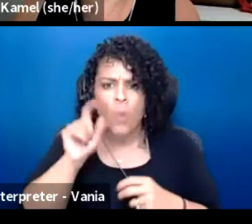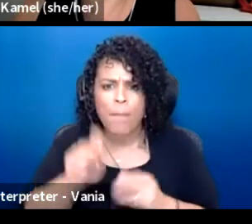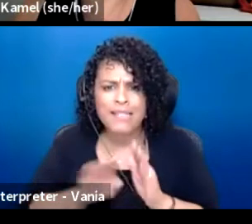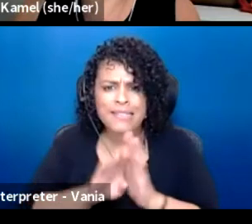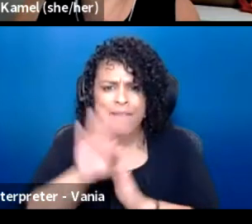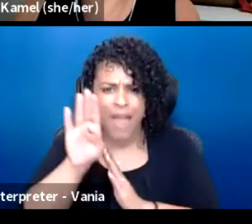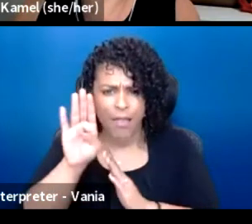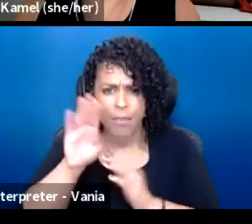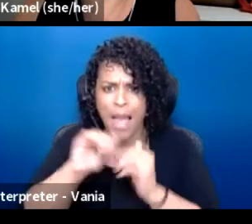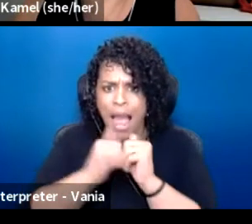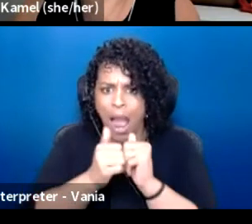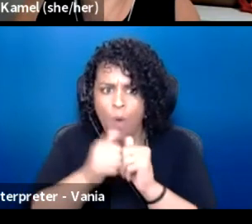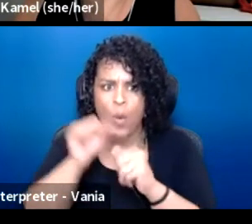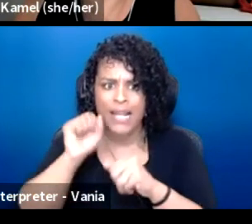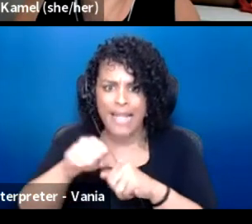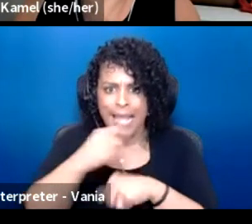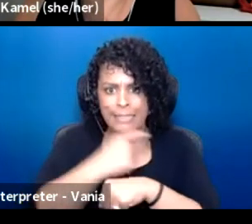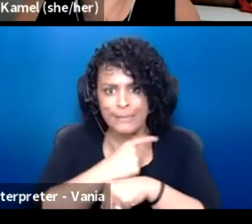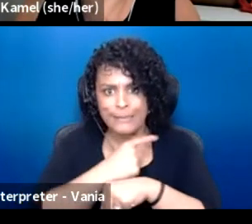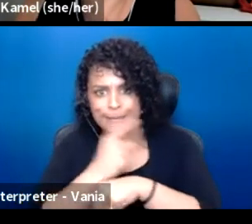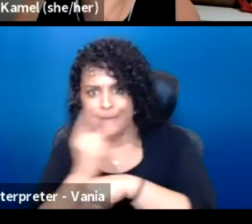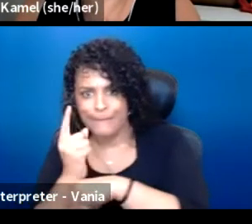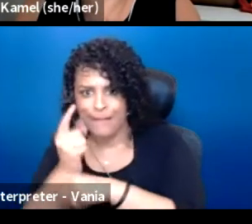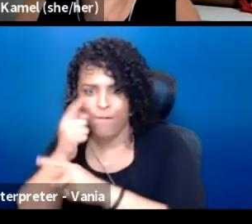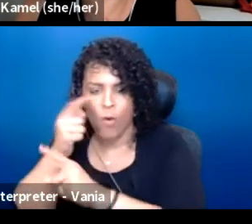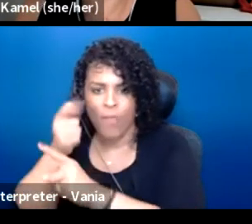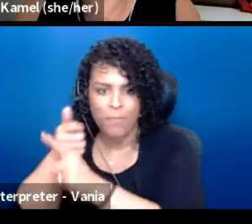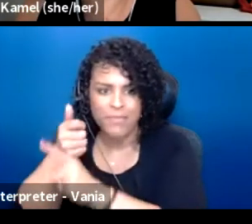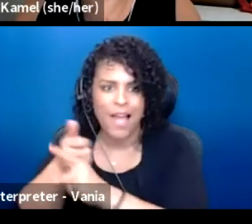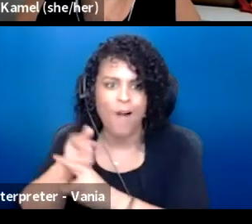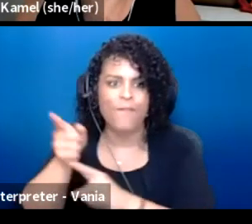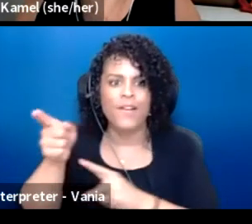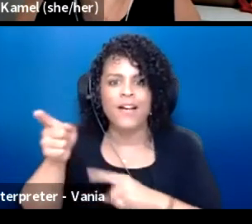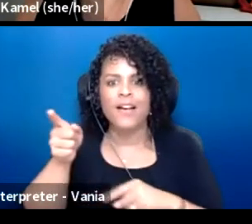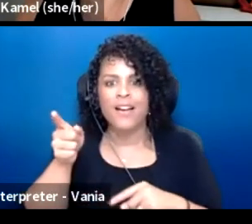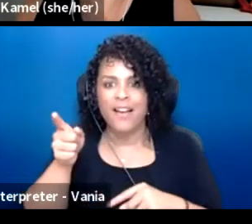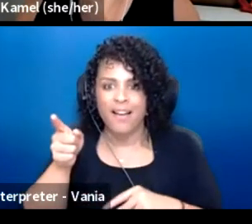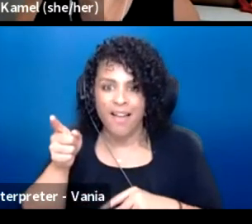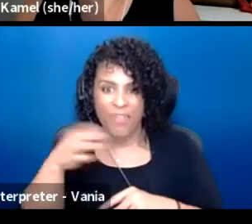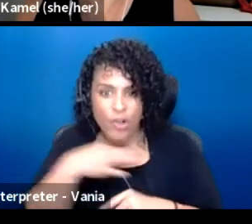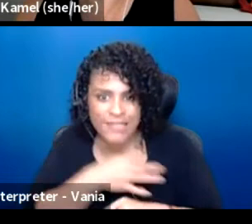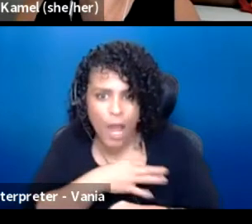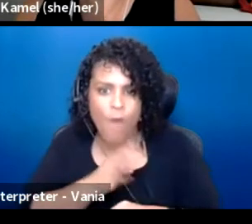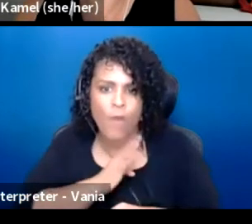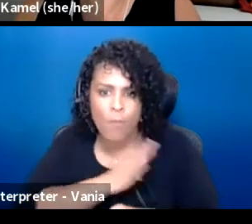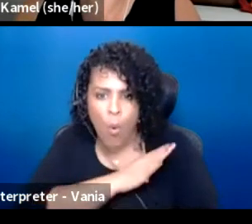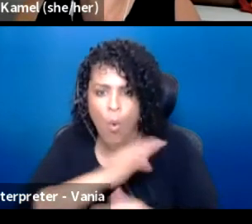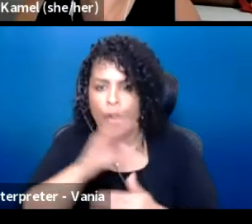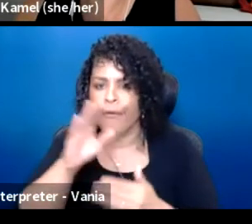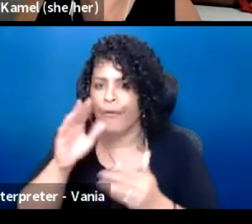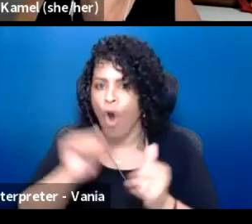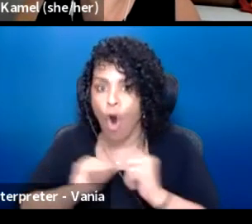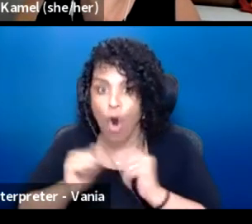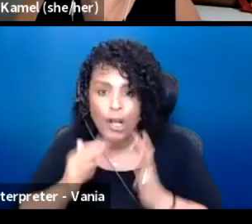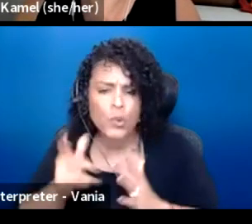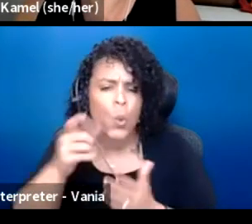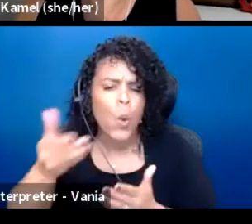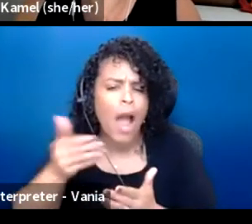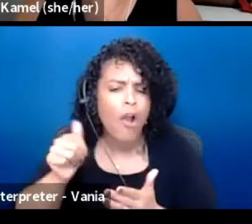move the needle for themselves, their staff, their board, their artists, who they're even hiring as artists and the kind of work that they're preying on stage.